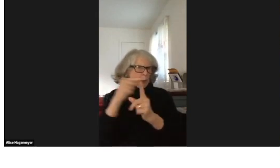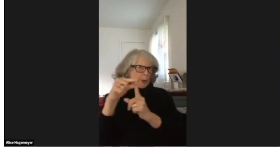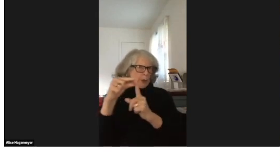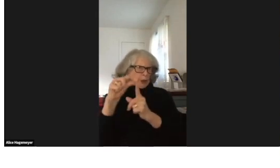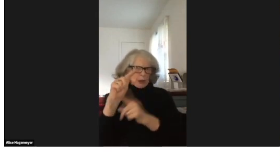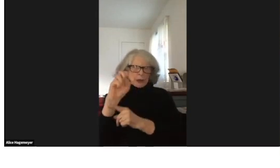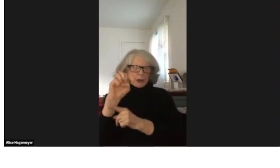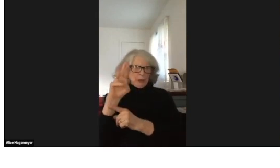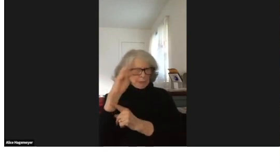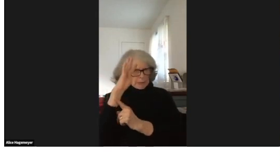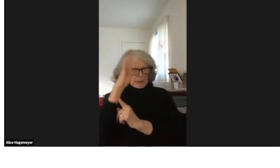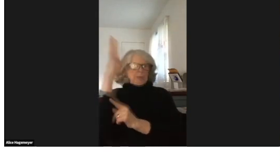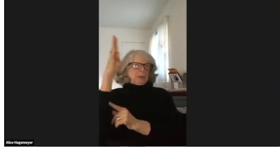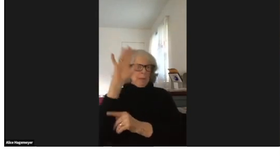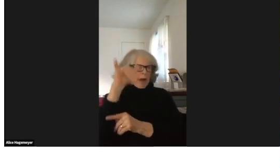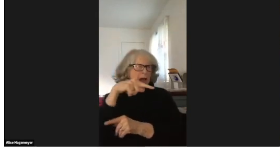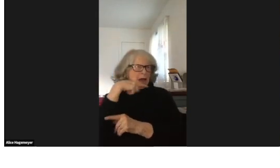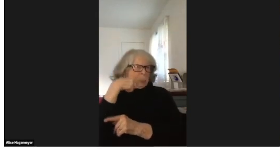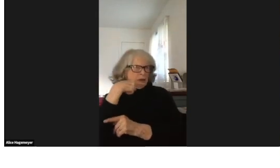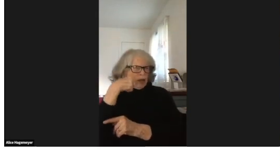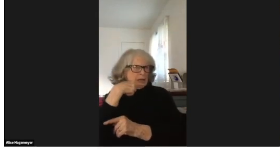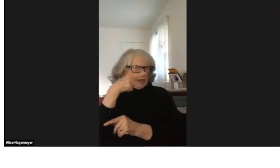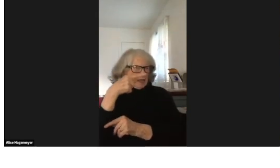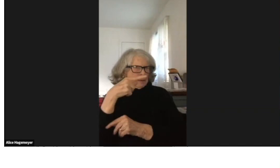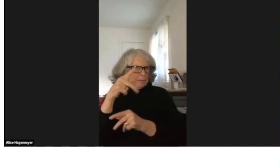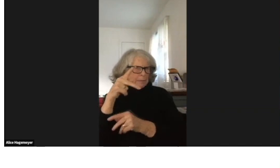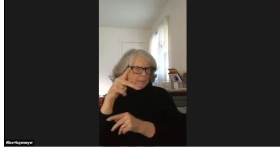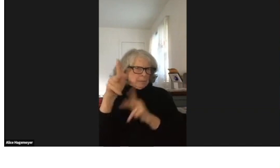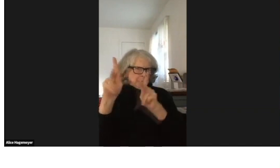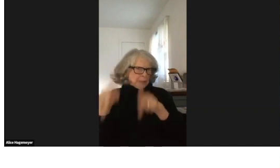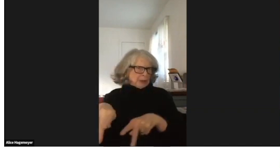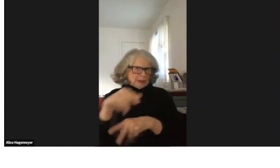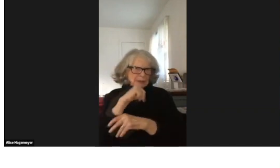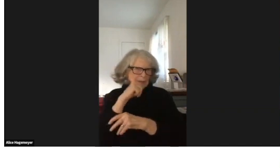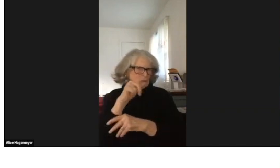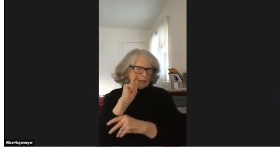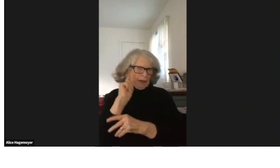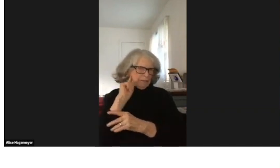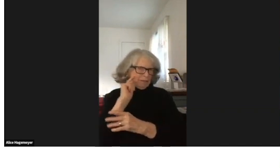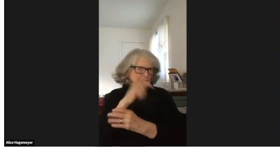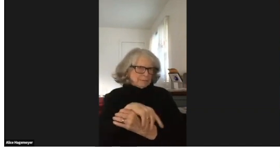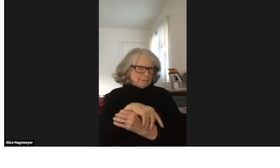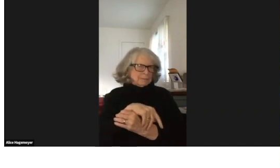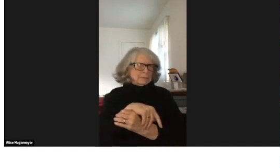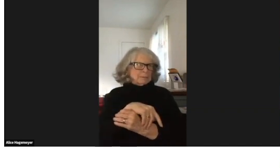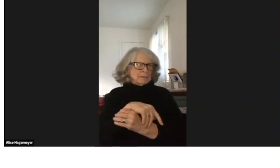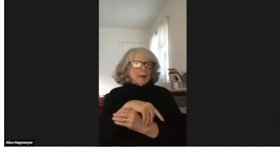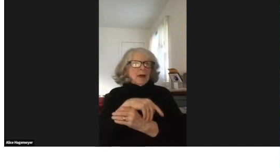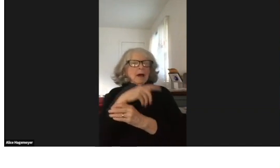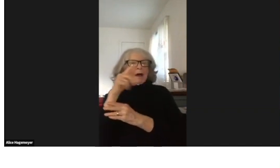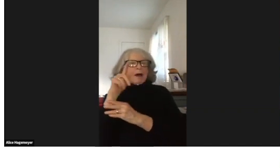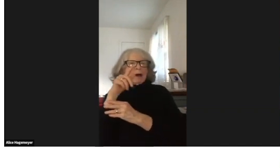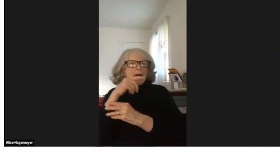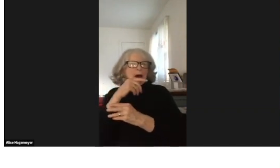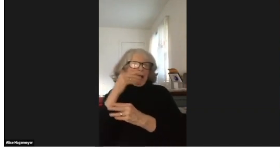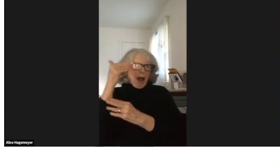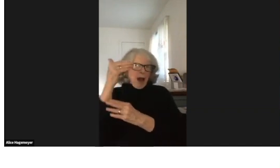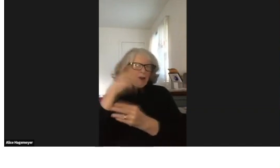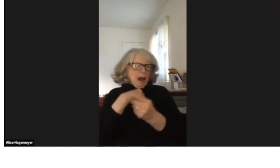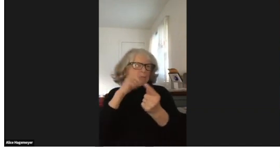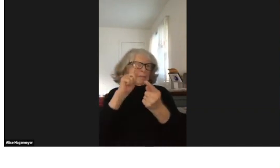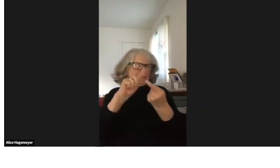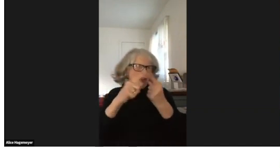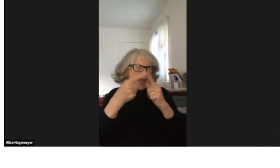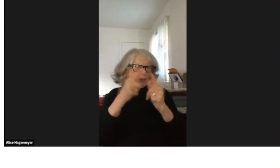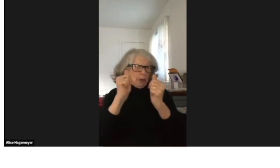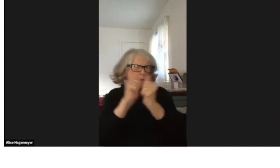about Deaf Awareness Week, that was a new term coined by hearing people, not deaf.